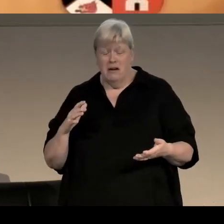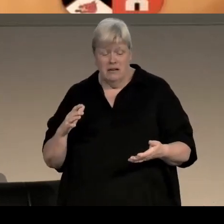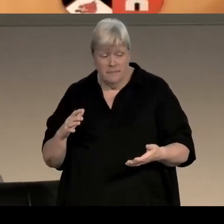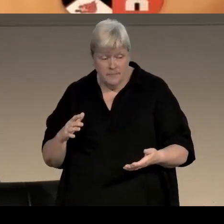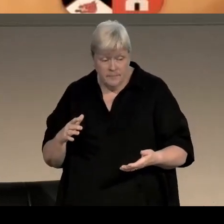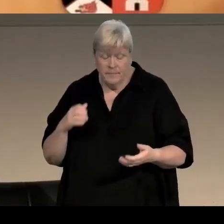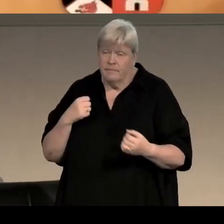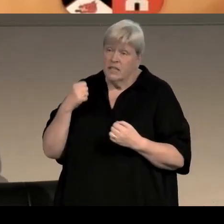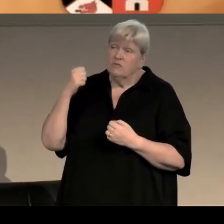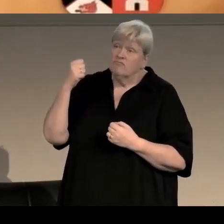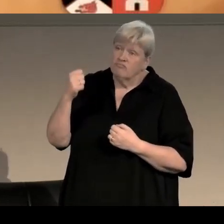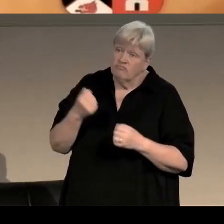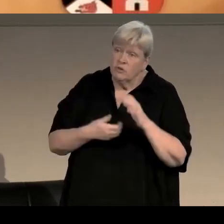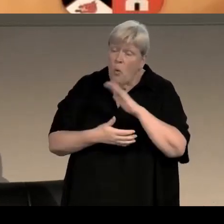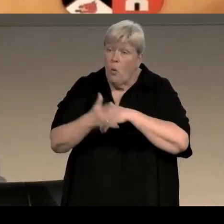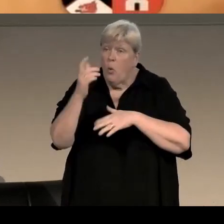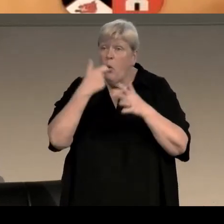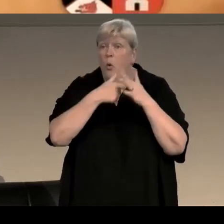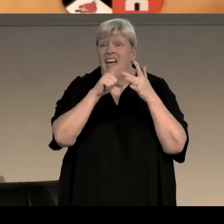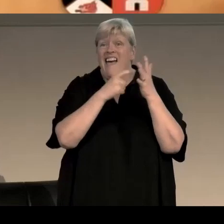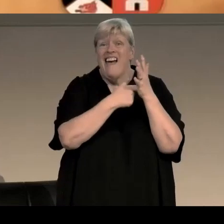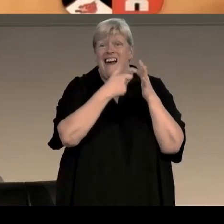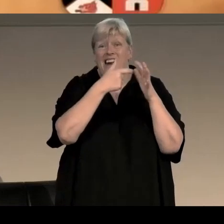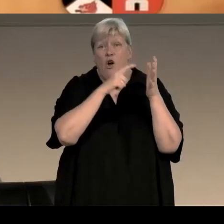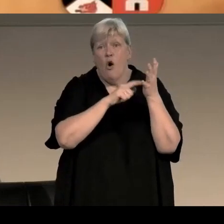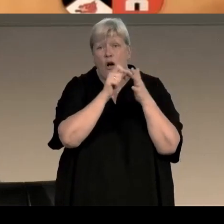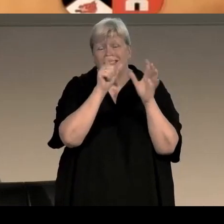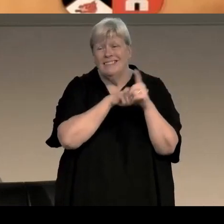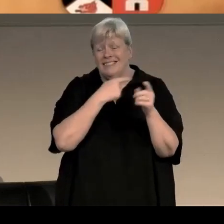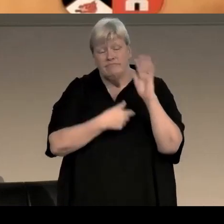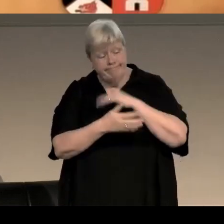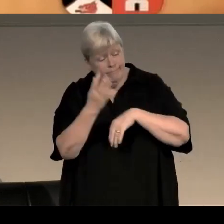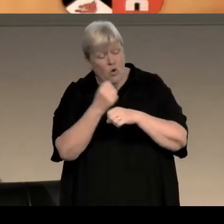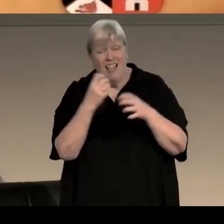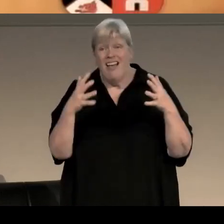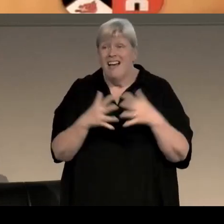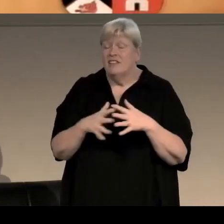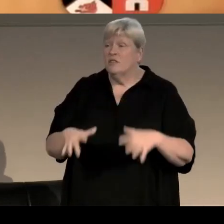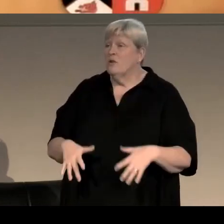As the train had pulled out of Kirkcaldy on the first leg of the journey back to Glasgow, Allie had felt the lightness of reprieve.